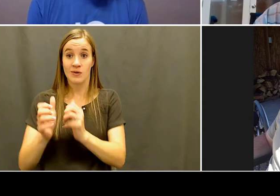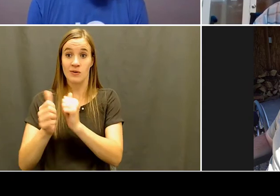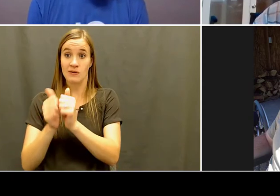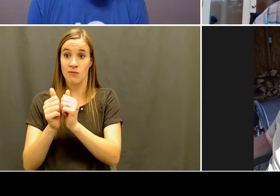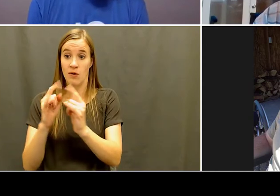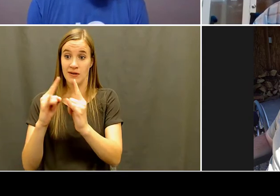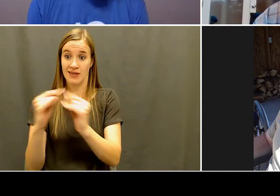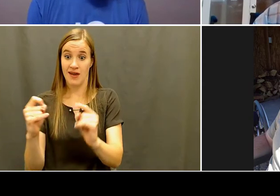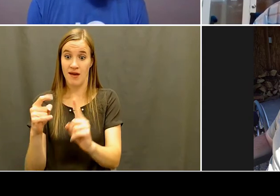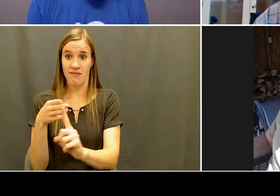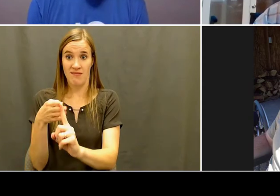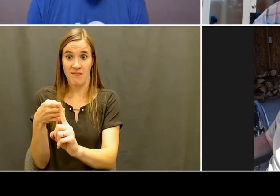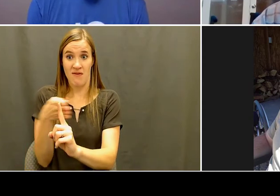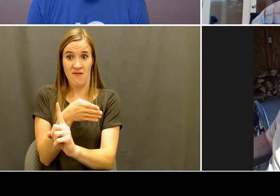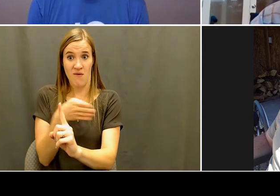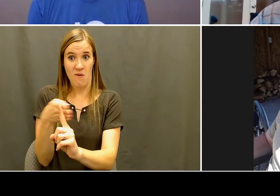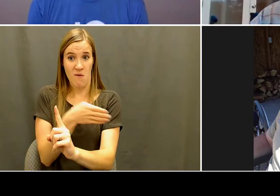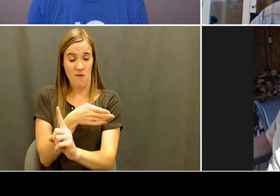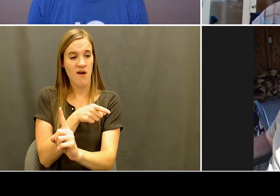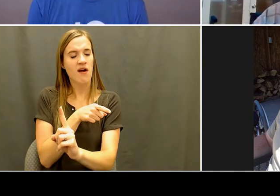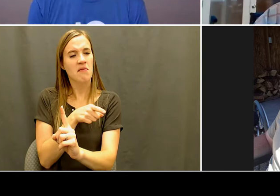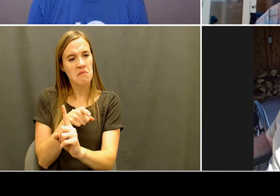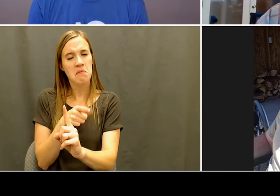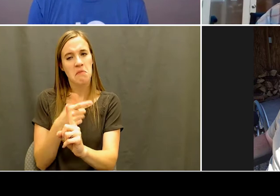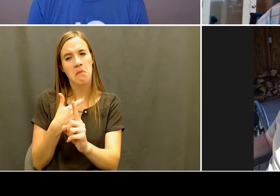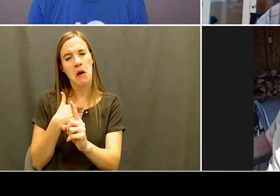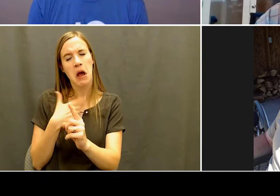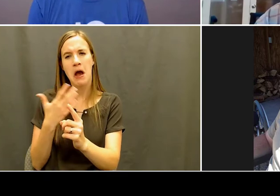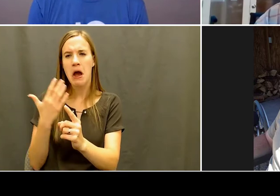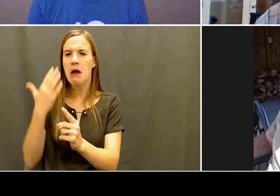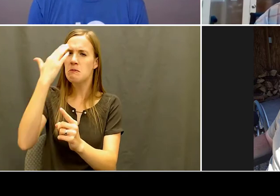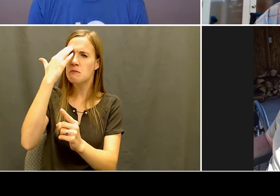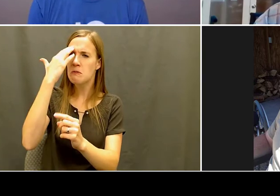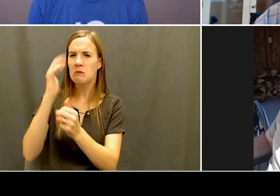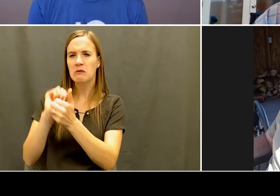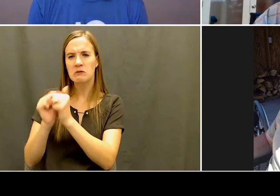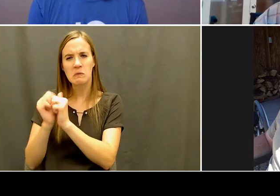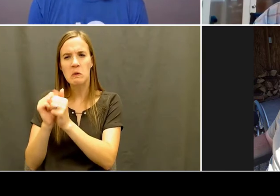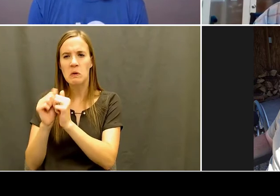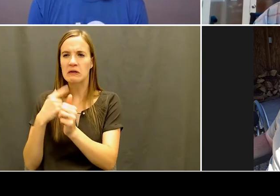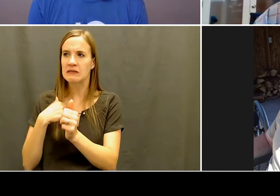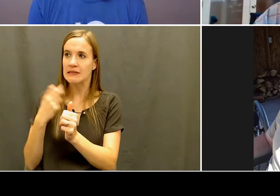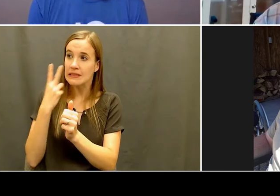I did with the chances to play different sports. And, and